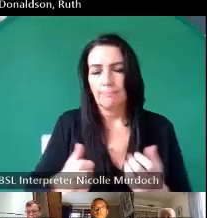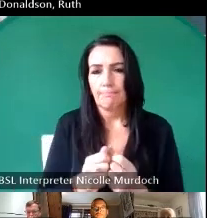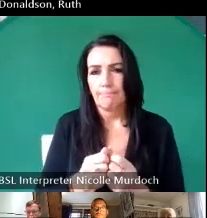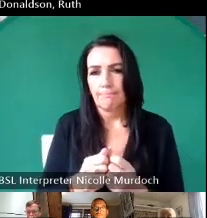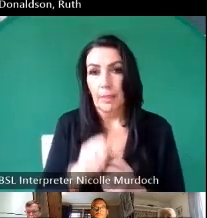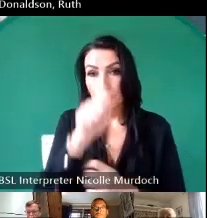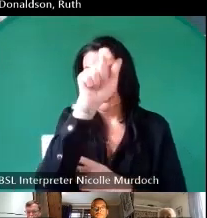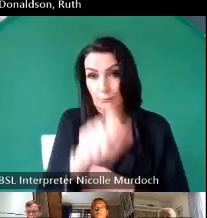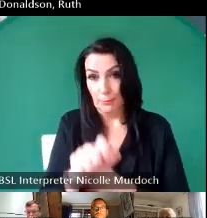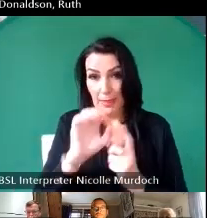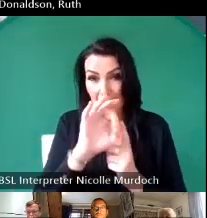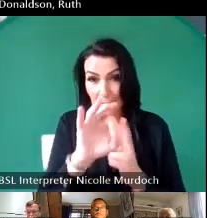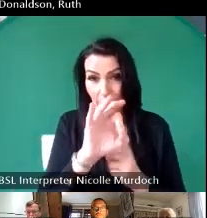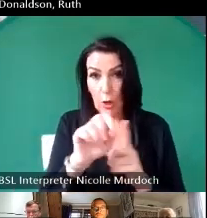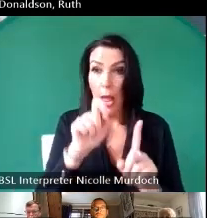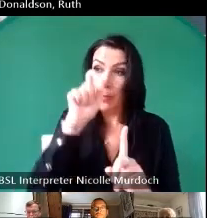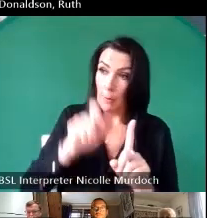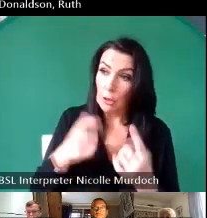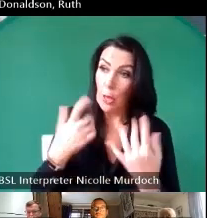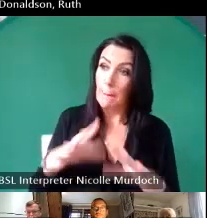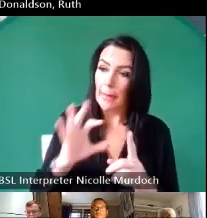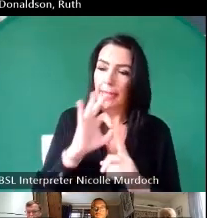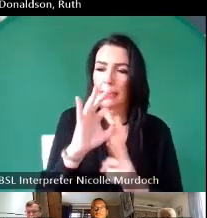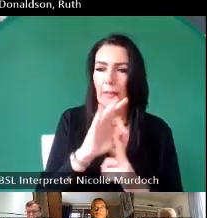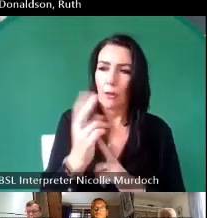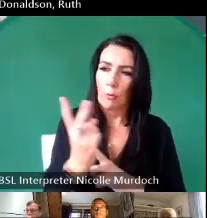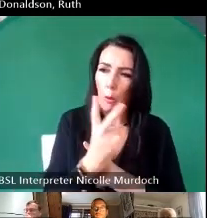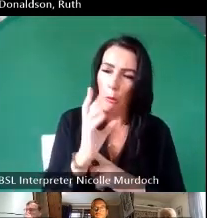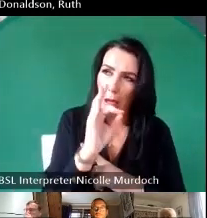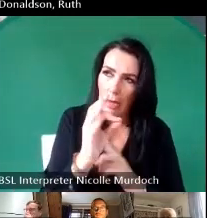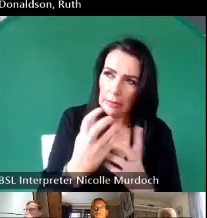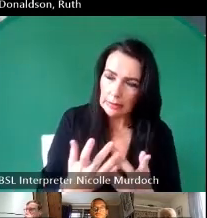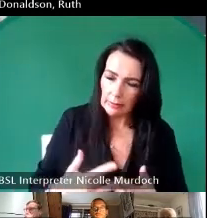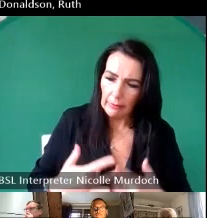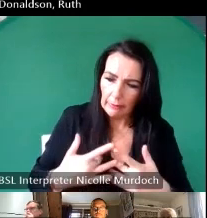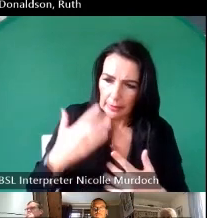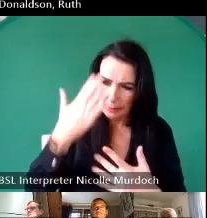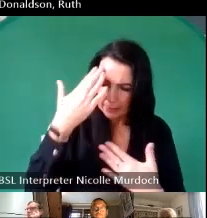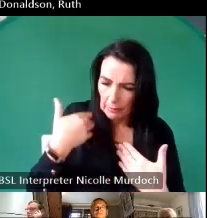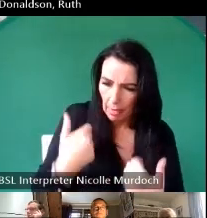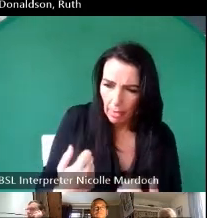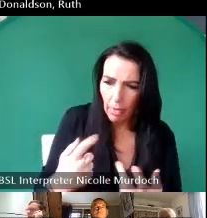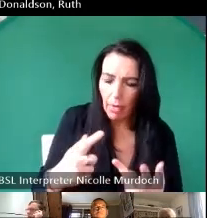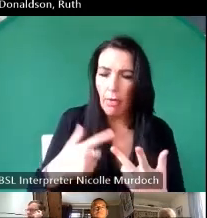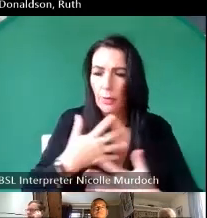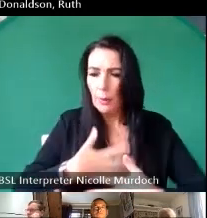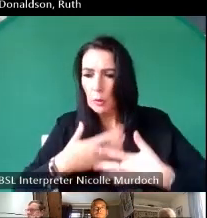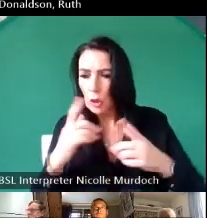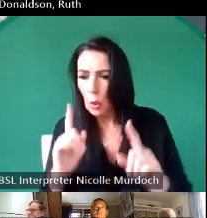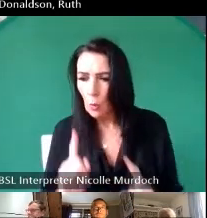and the interviewer so I will talk about the interviewees first and then I will afterwards